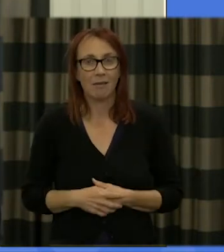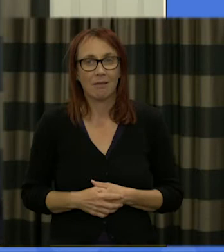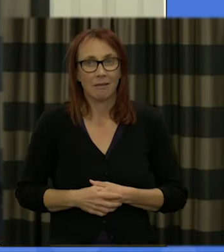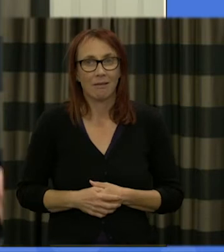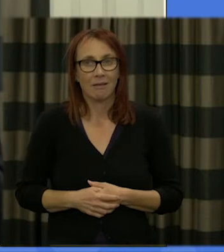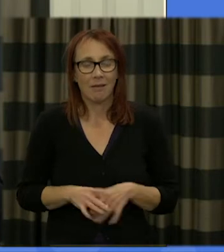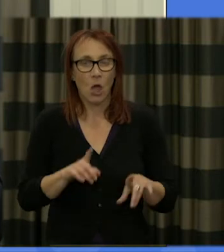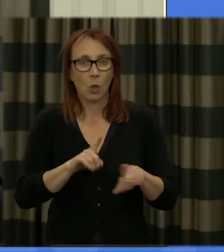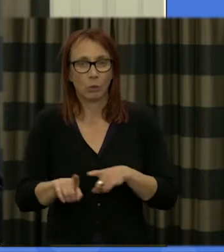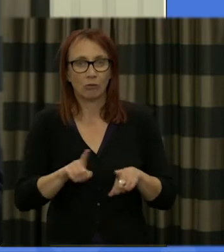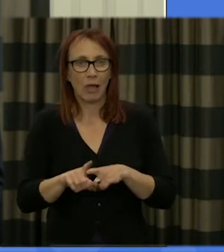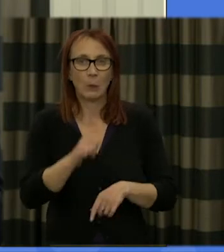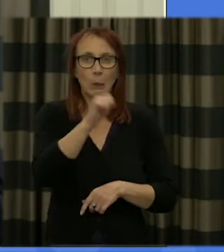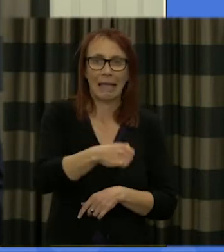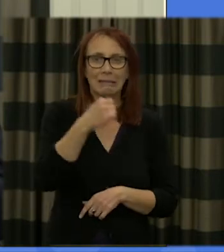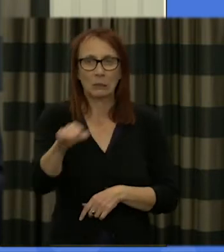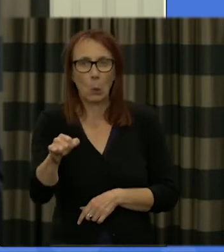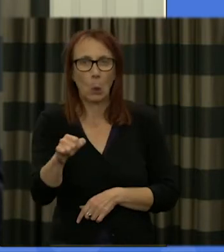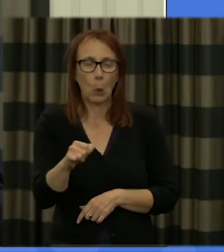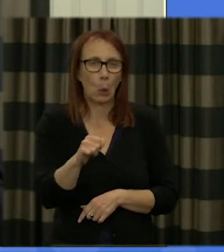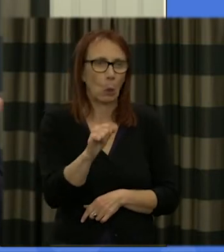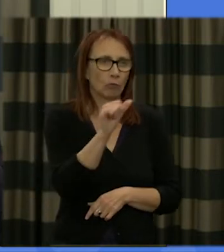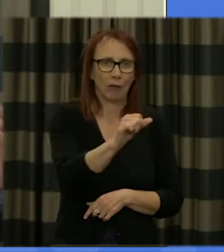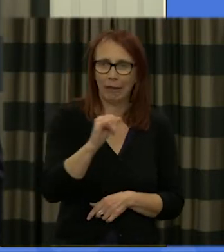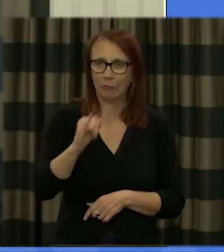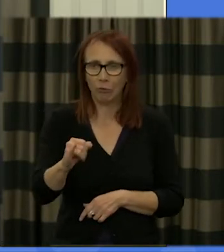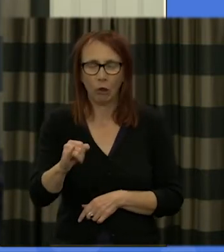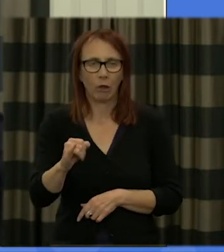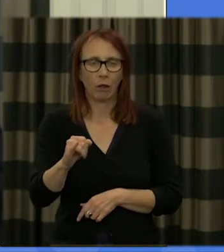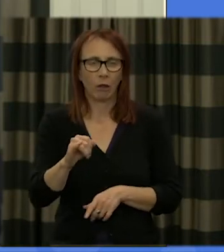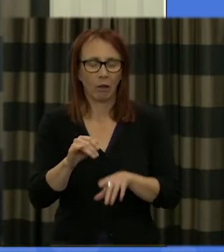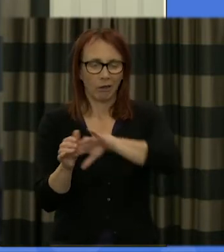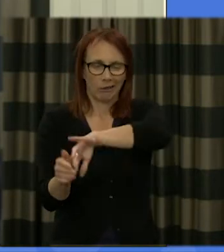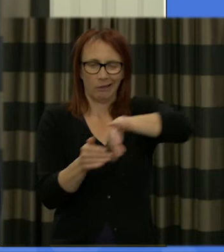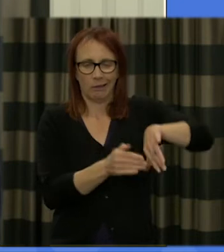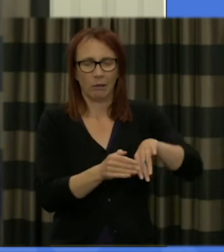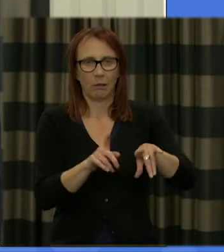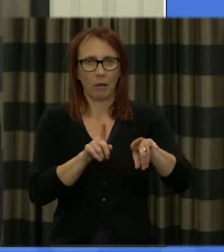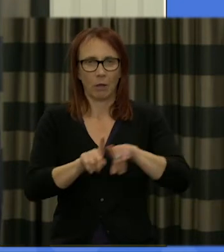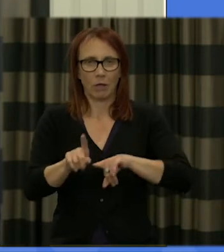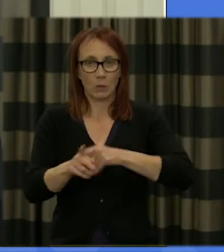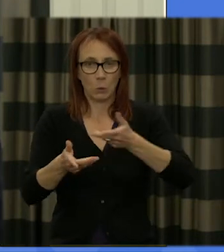tried to get away from yes/no right wrong you know and move to something much more constructive and we had something called the commitment to